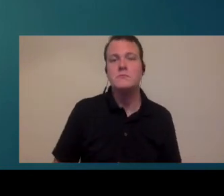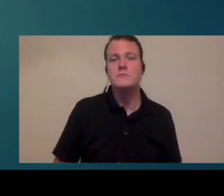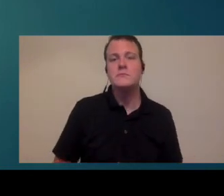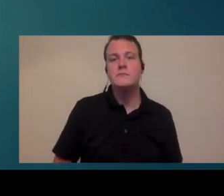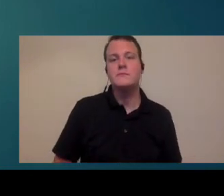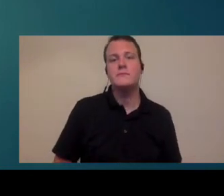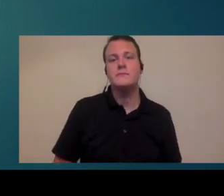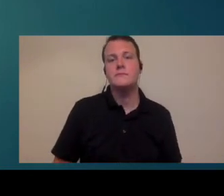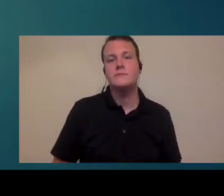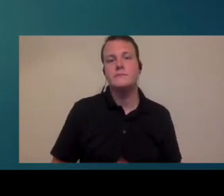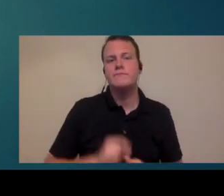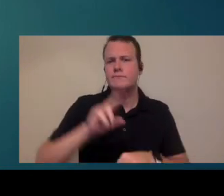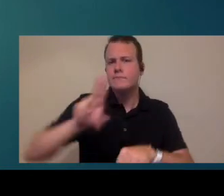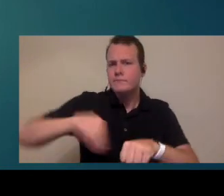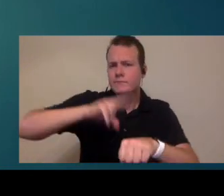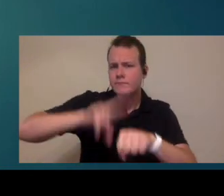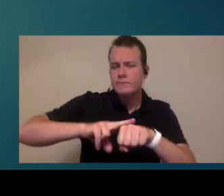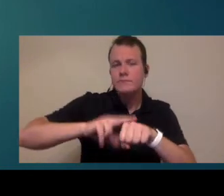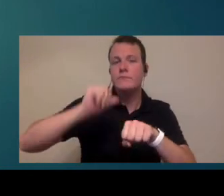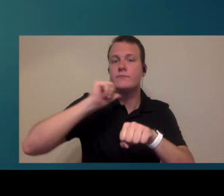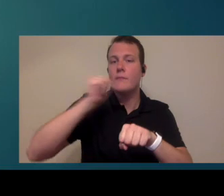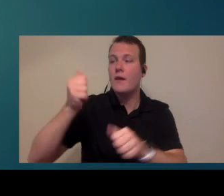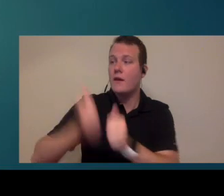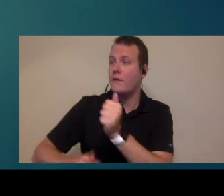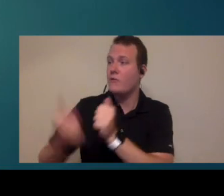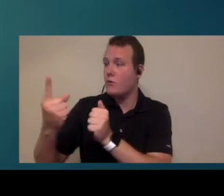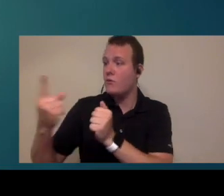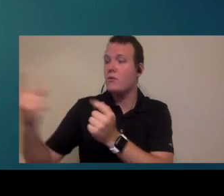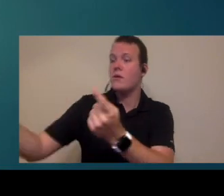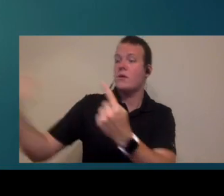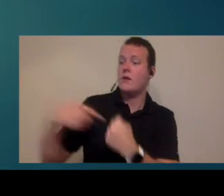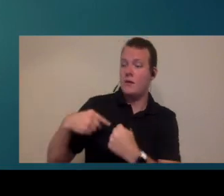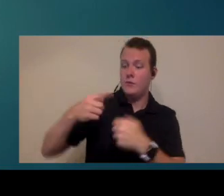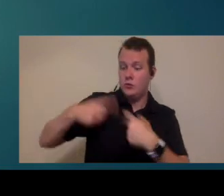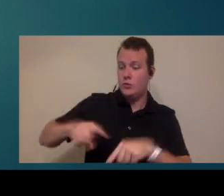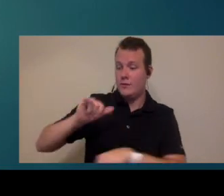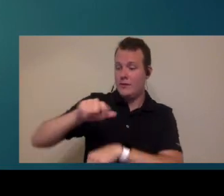when they do opt in of course not everybody walks in during the time we